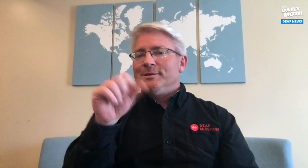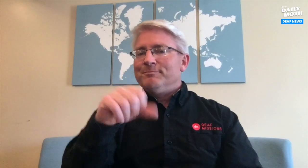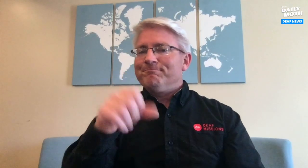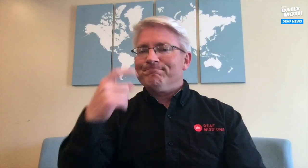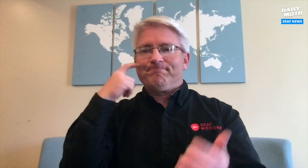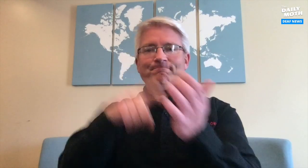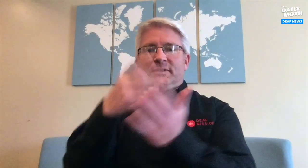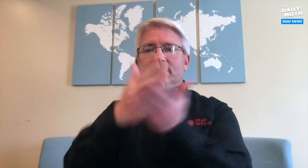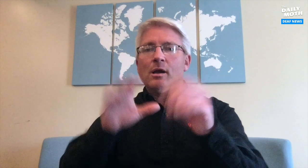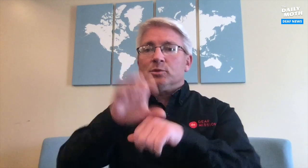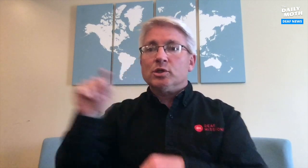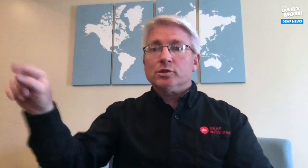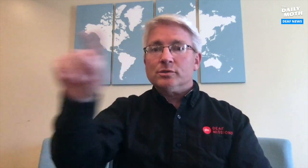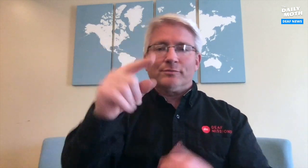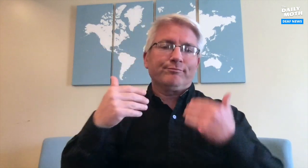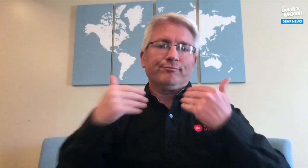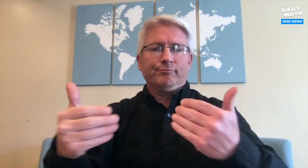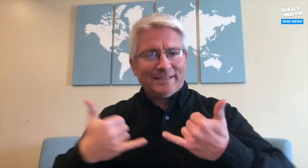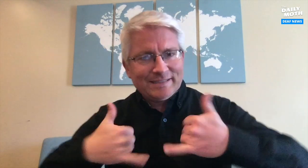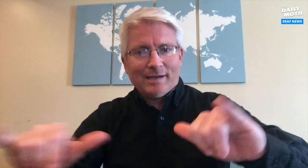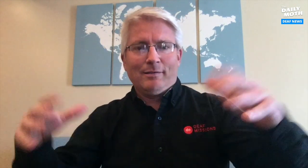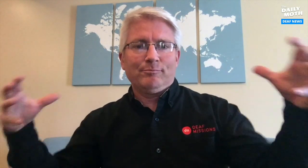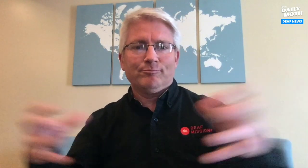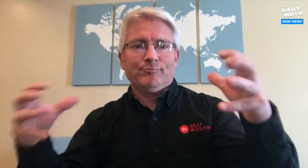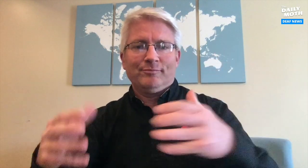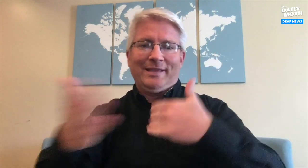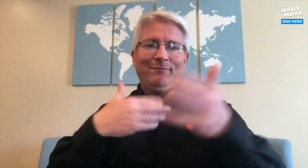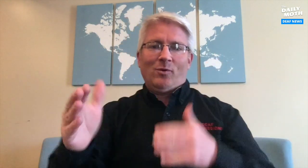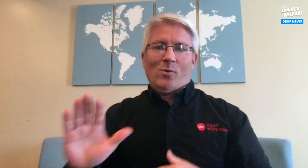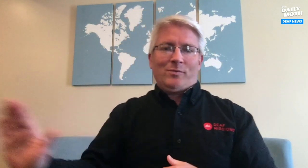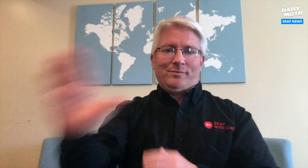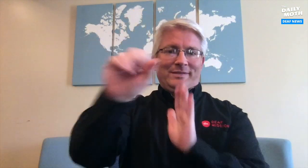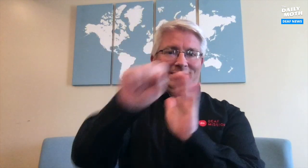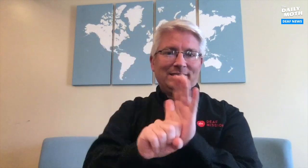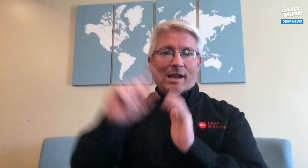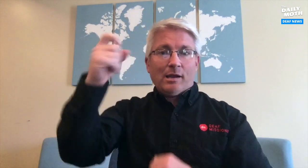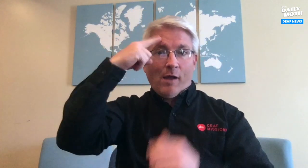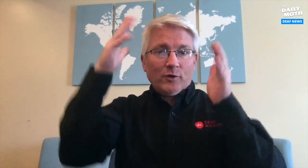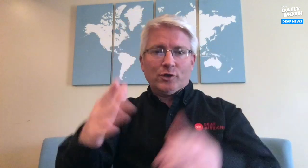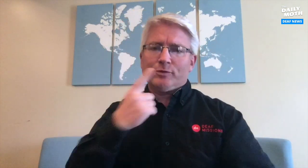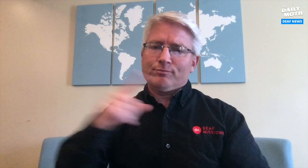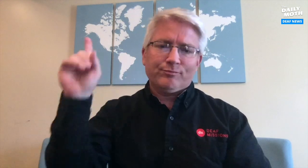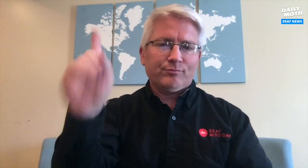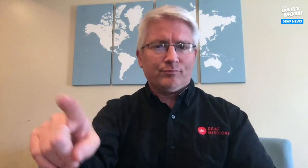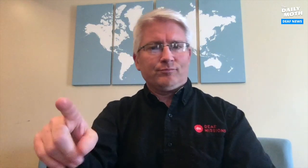I've noticed that some churches still host in-person gatherings even though their state governor declared